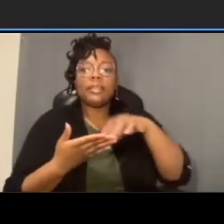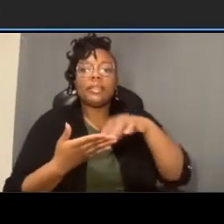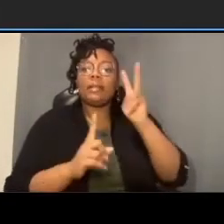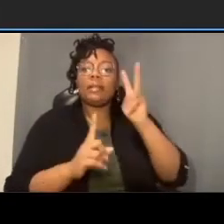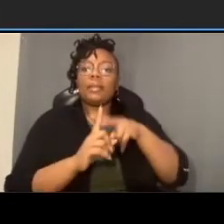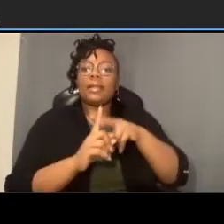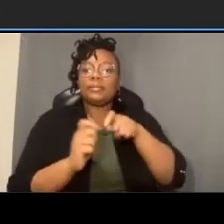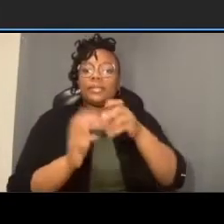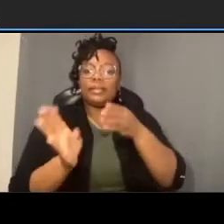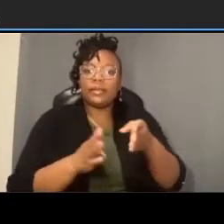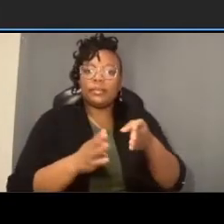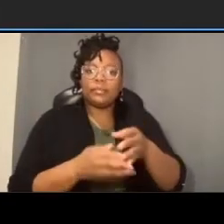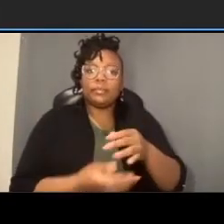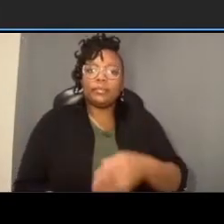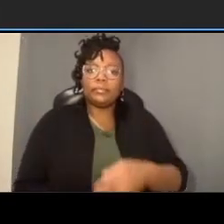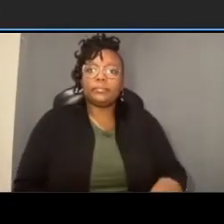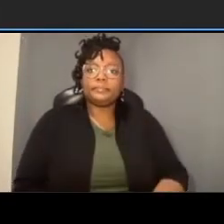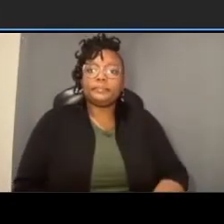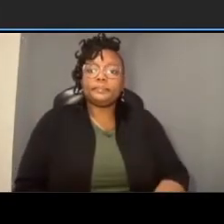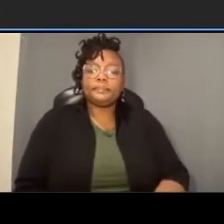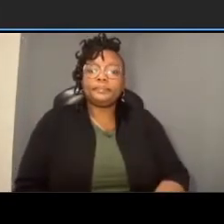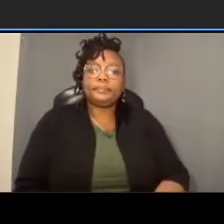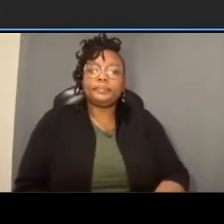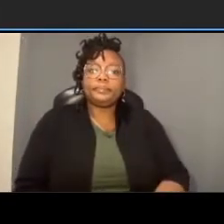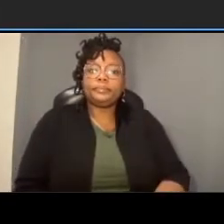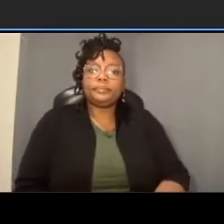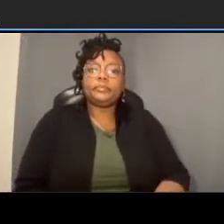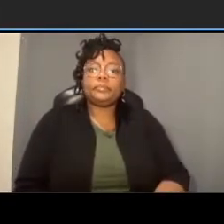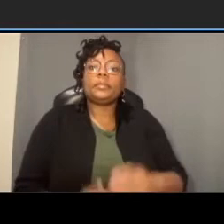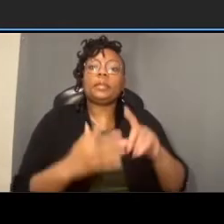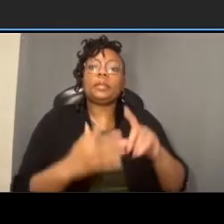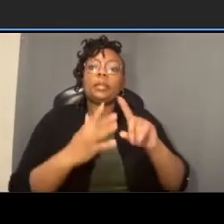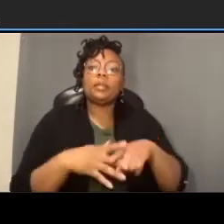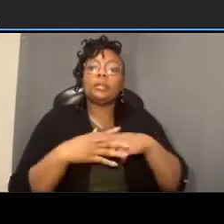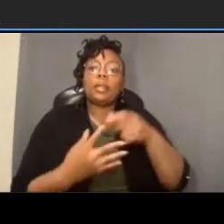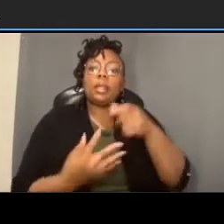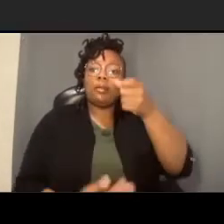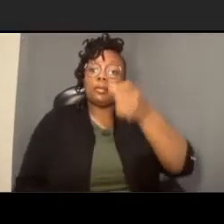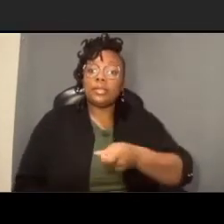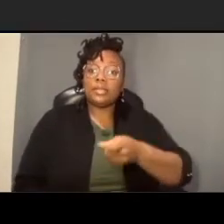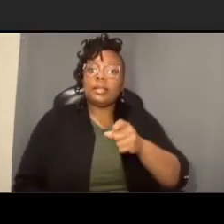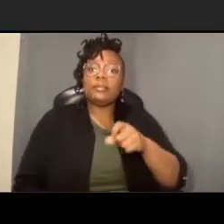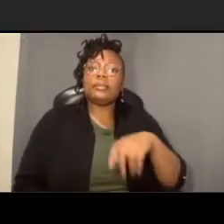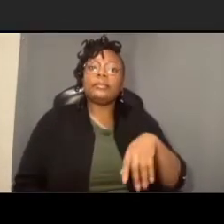um so starting from the south this first drawing plan one generally covers the corridor from